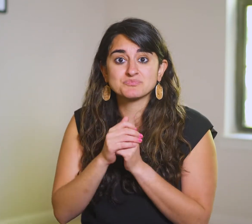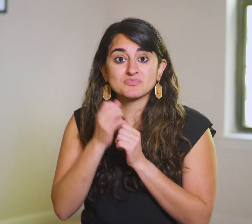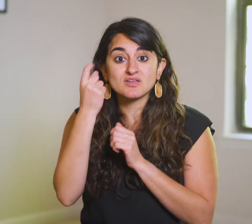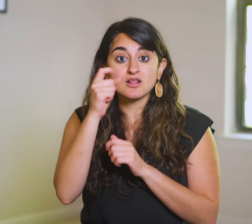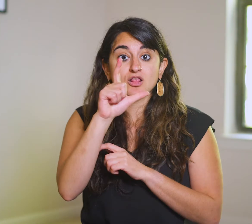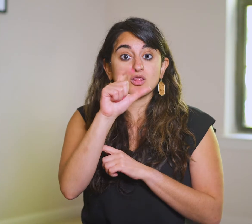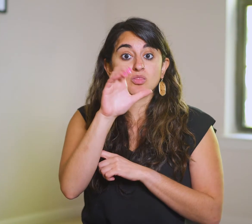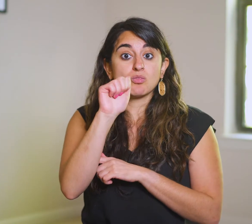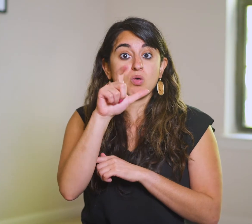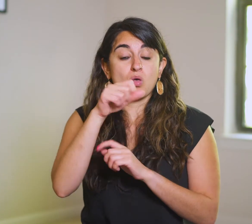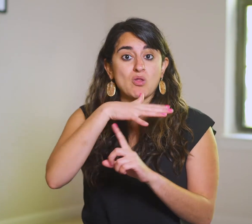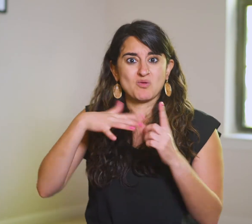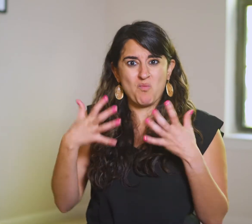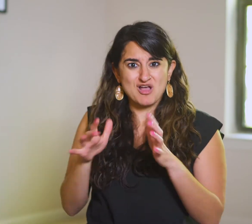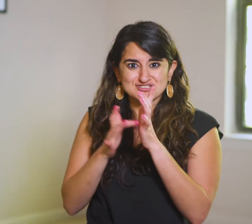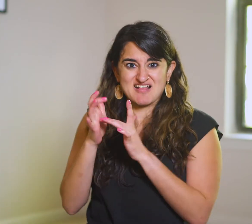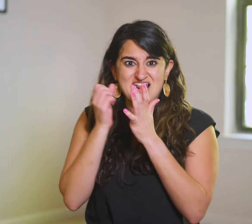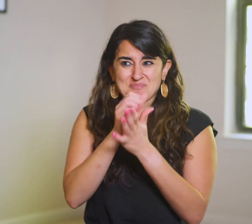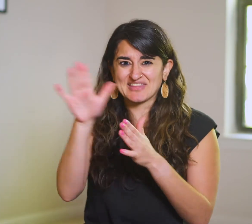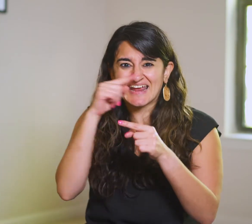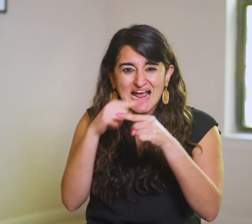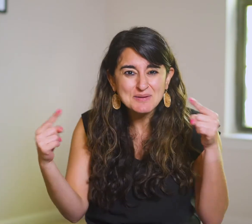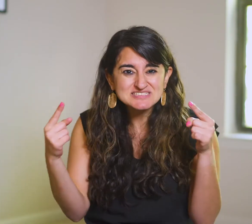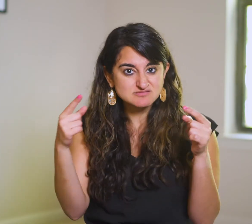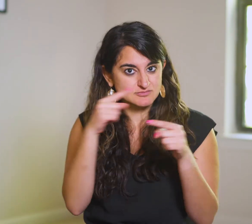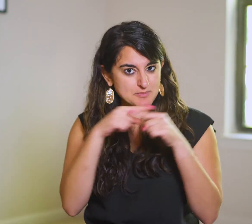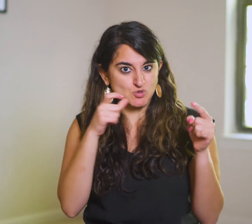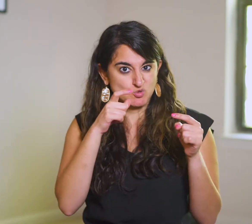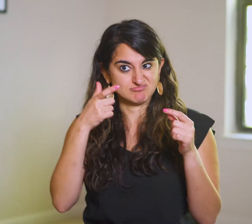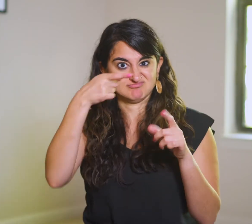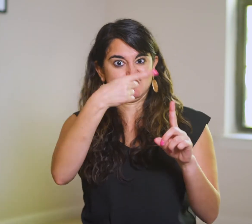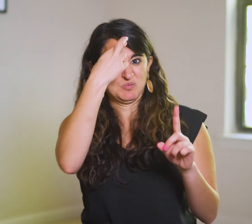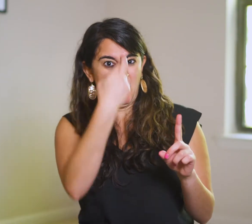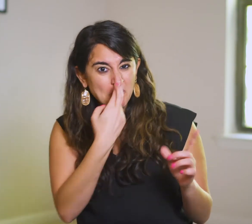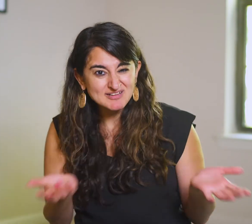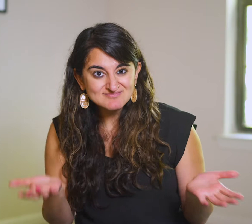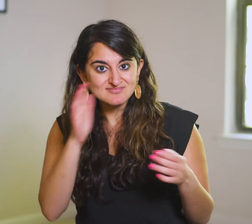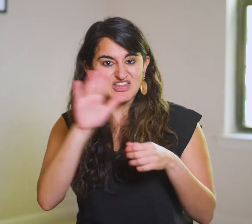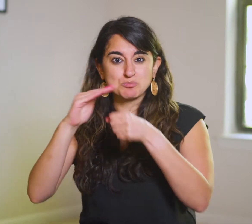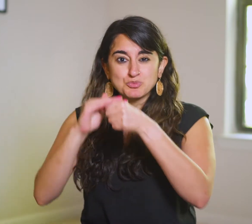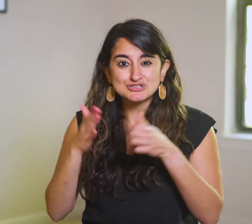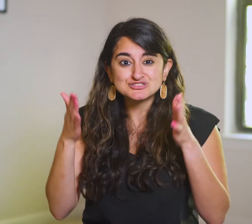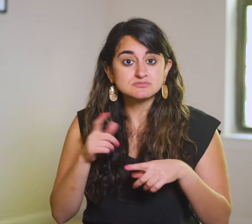The locals don’t want Jesus to help the enemy, their oppressor,